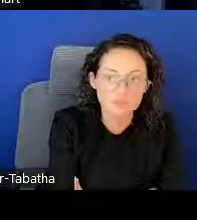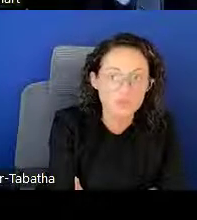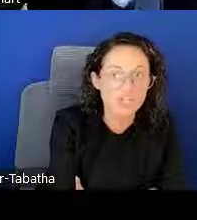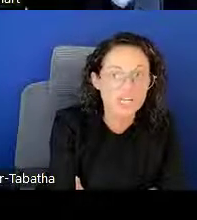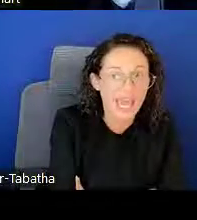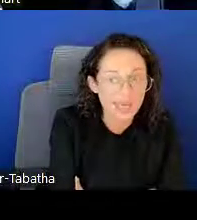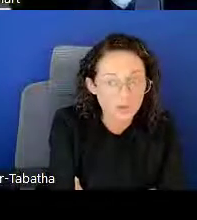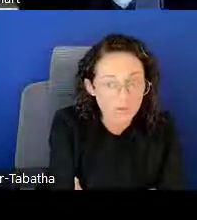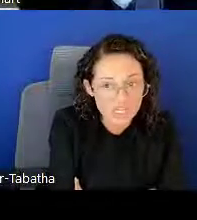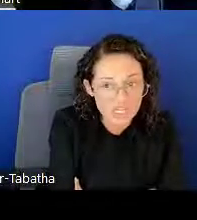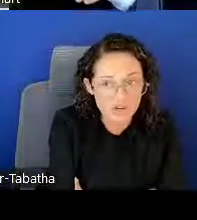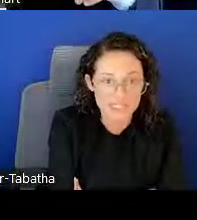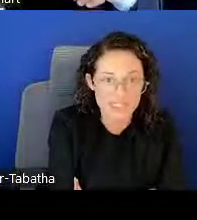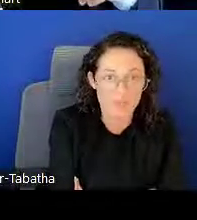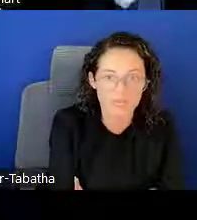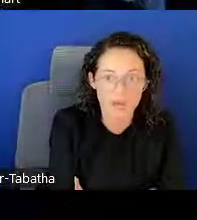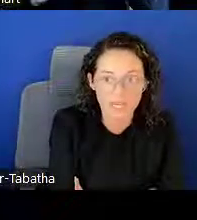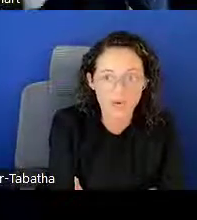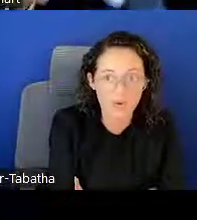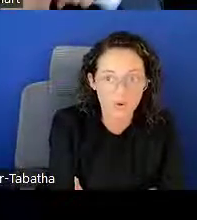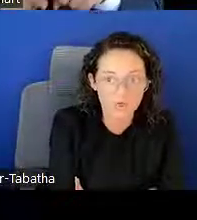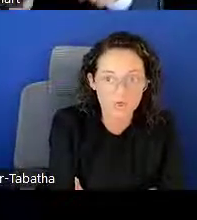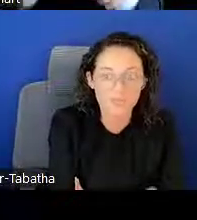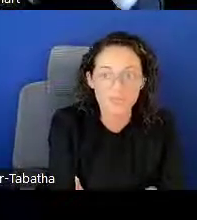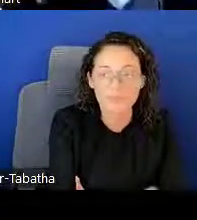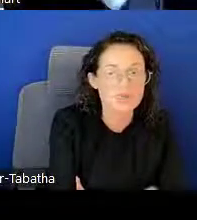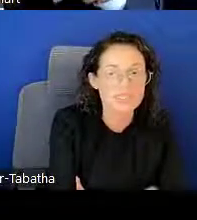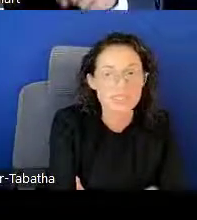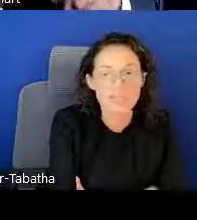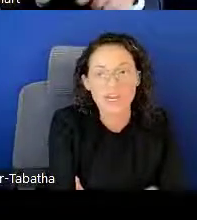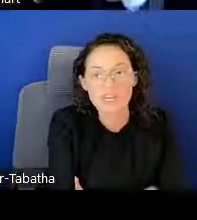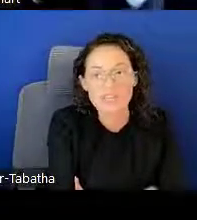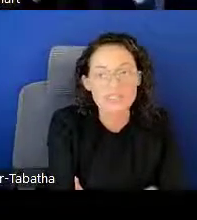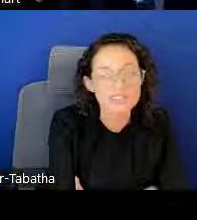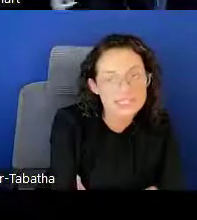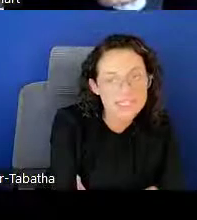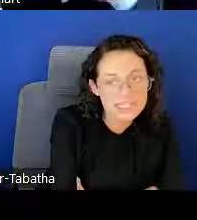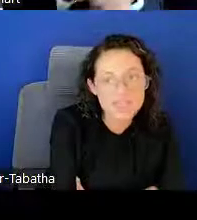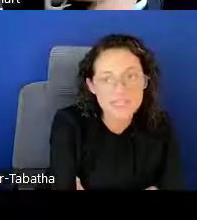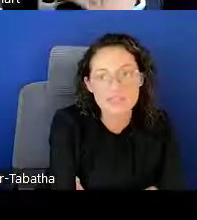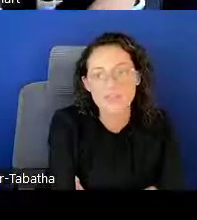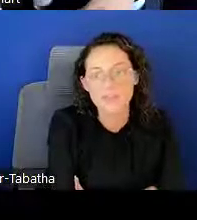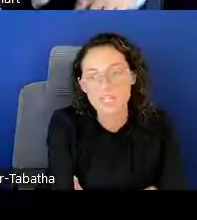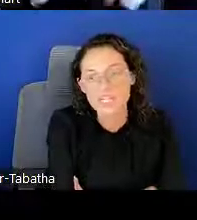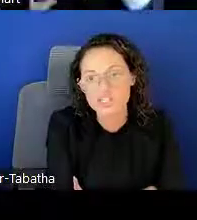You could add a widget on the top right corner. You can see various statistics, pieces of information,